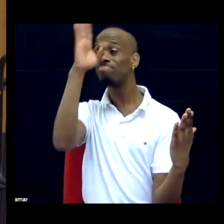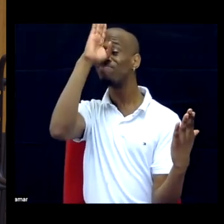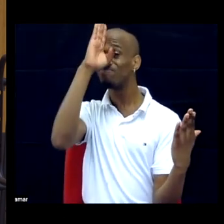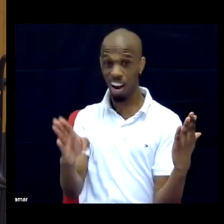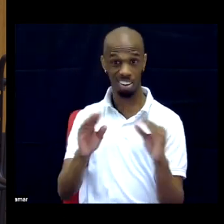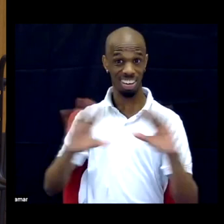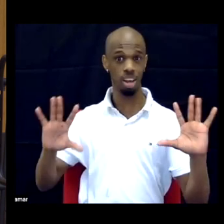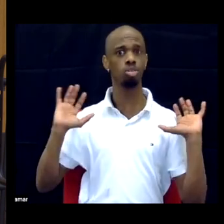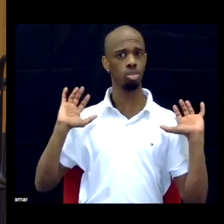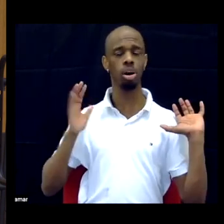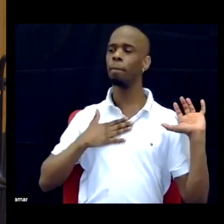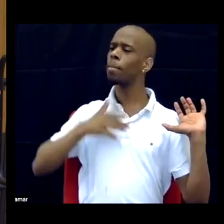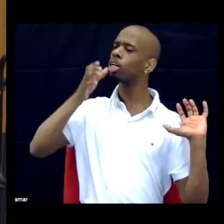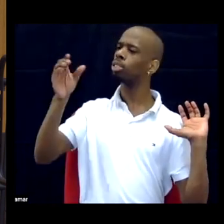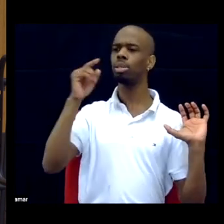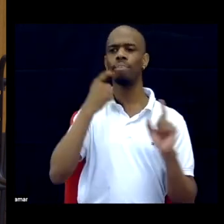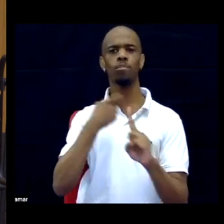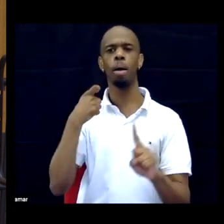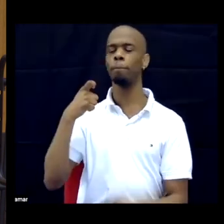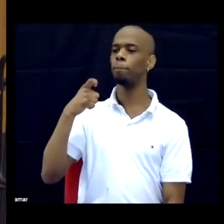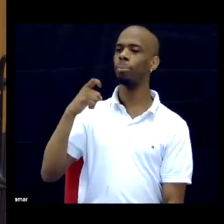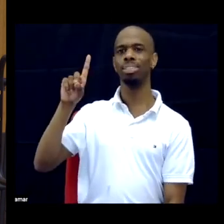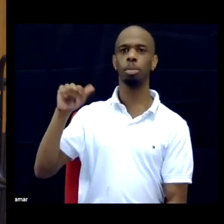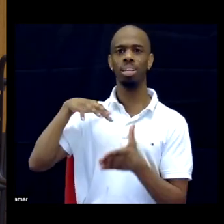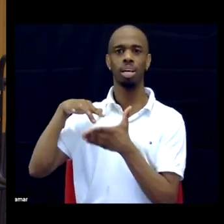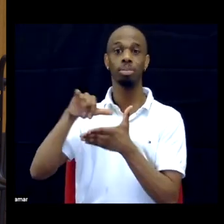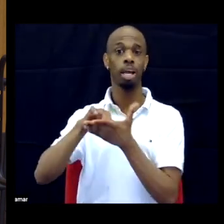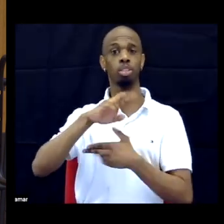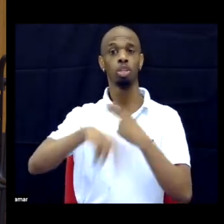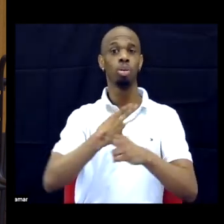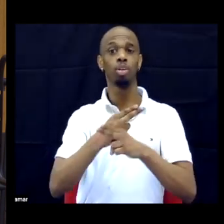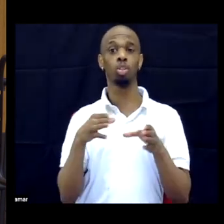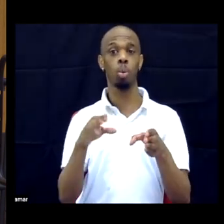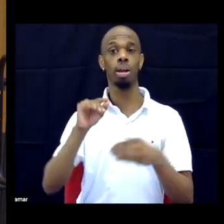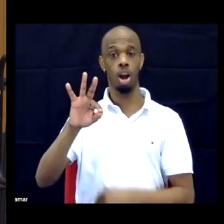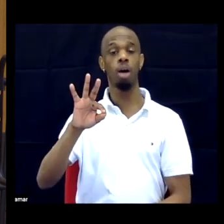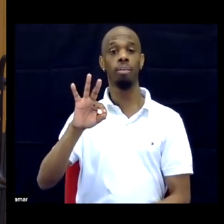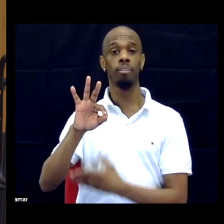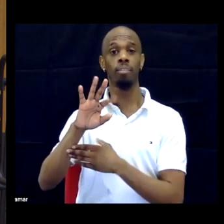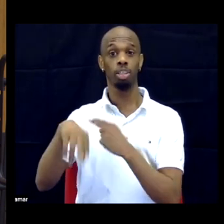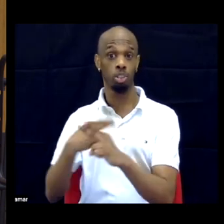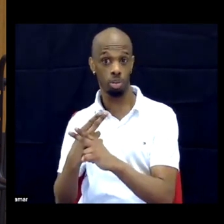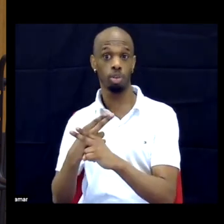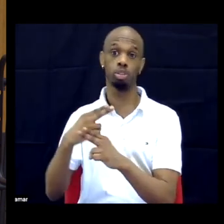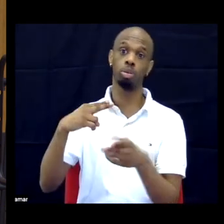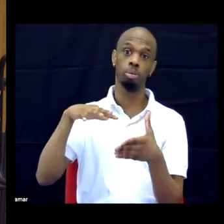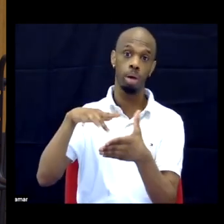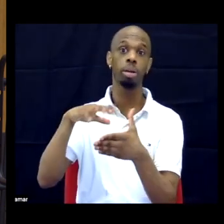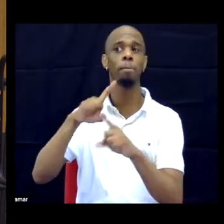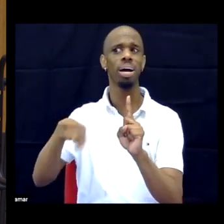this concept from disability studies that we talk about being, like, universal way of thinking about disability and how's how it doesn't apply to black literature and black